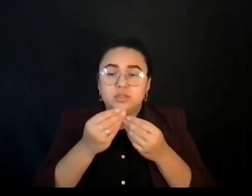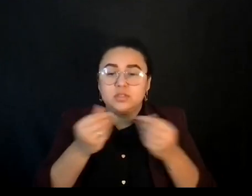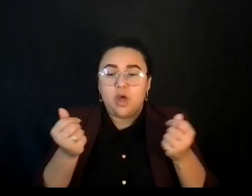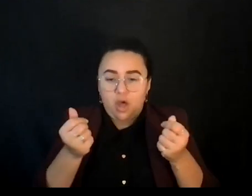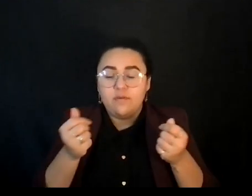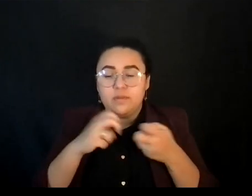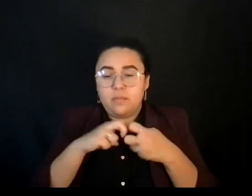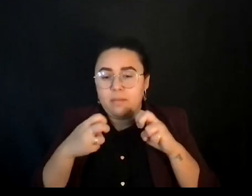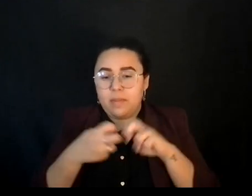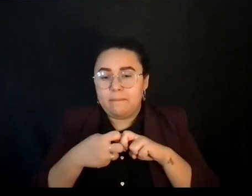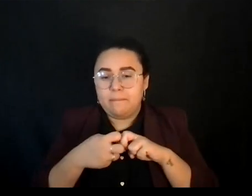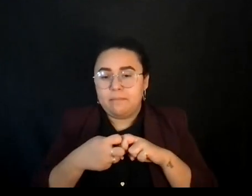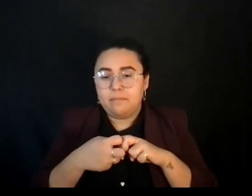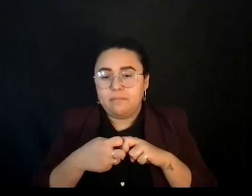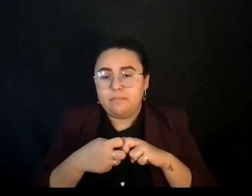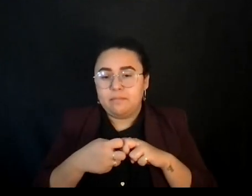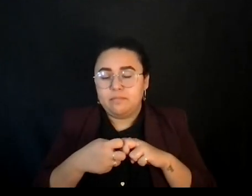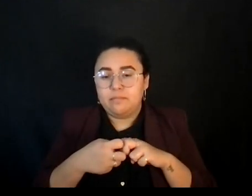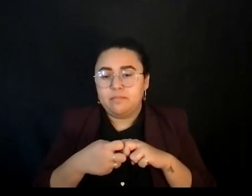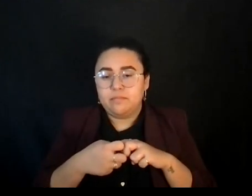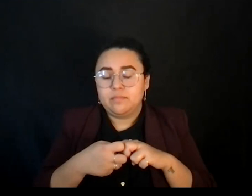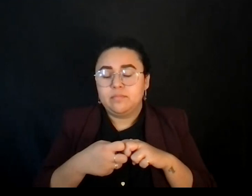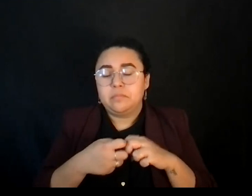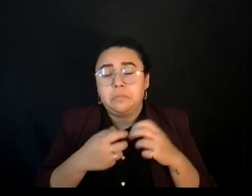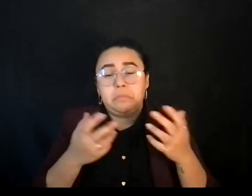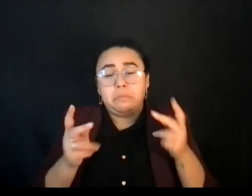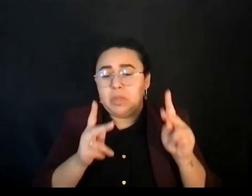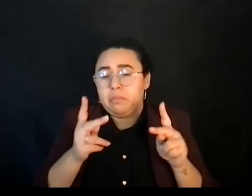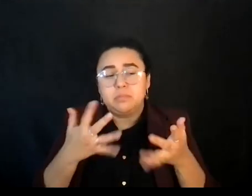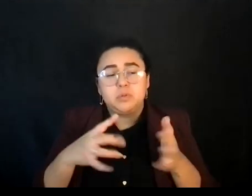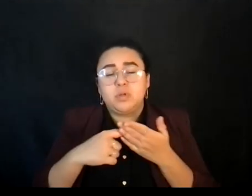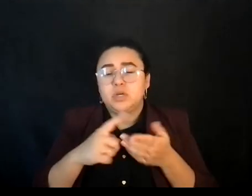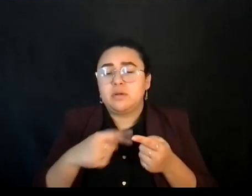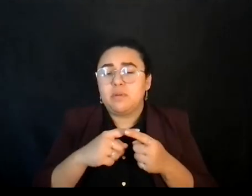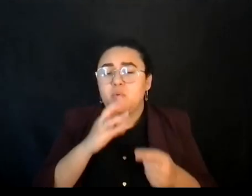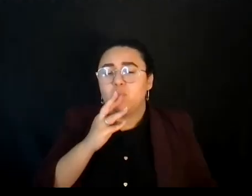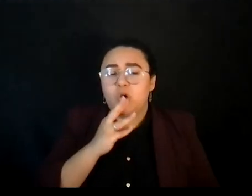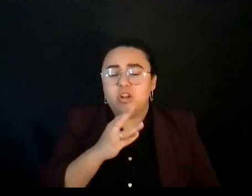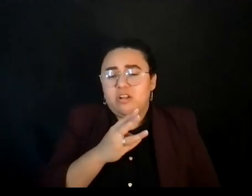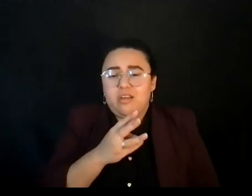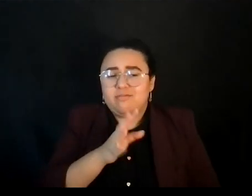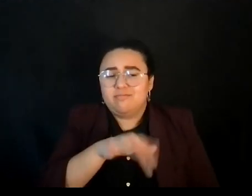At the time, no one want to talk about water. It's like, why are you talking about water?